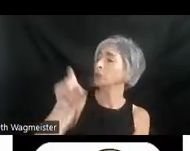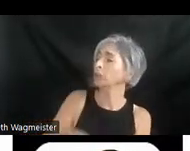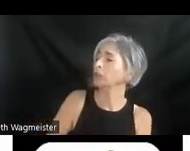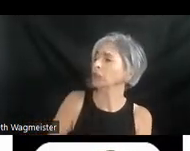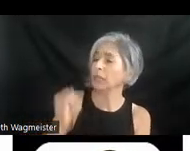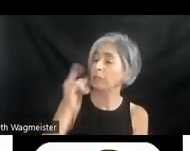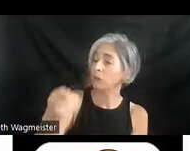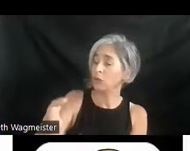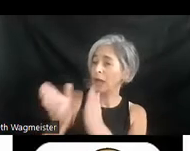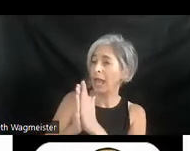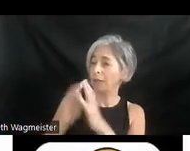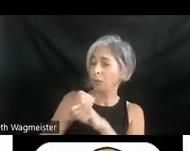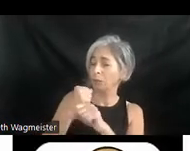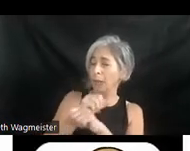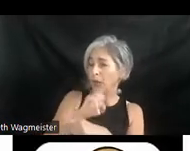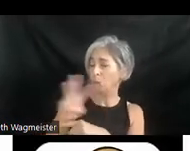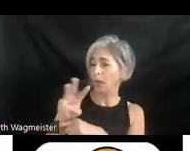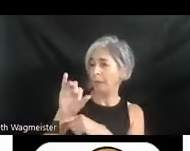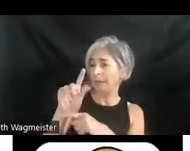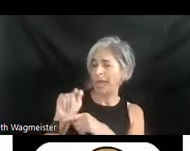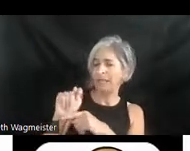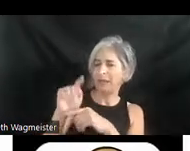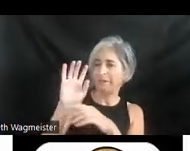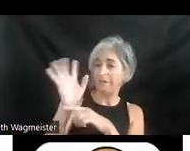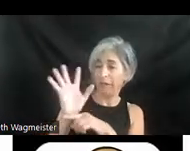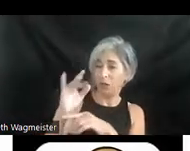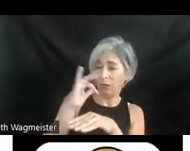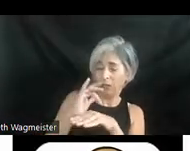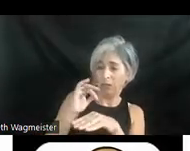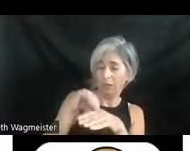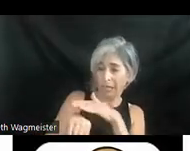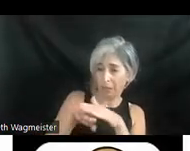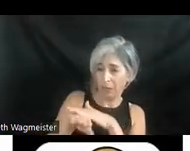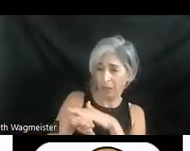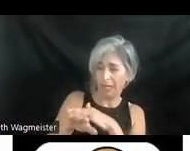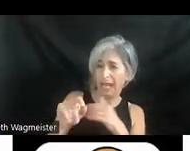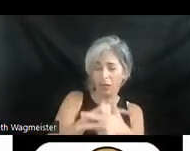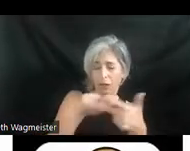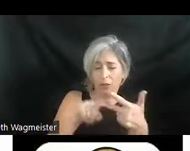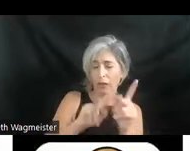asked to make a webcast video accessible and the webcast only contains three people talking